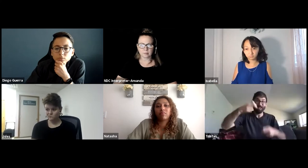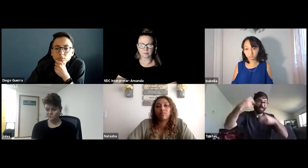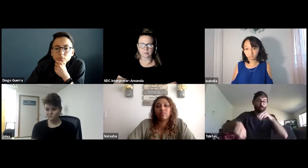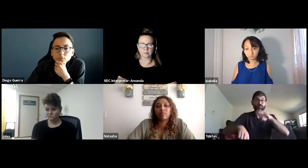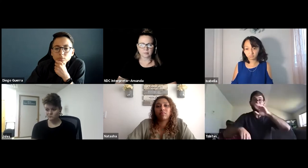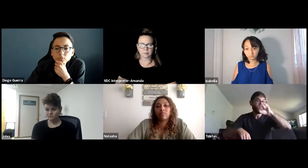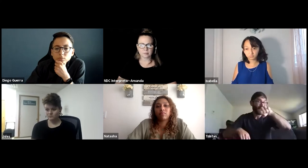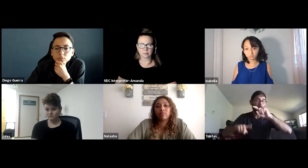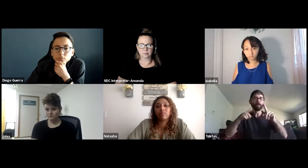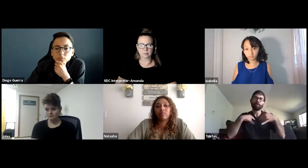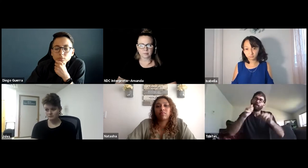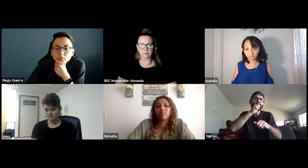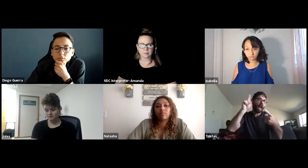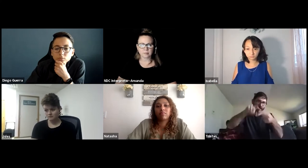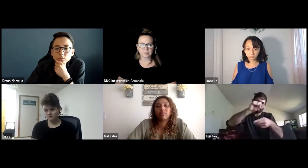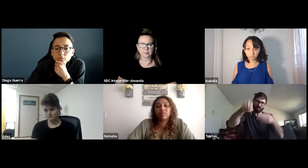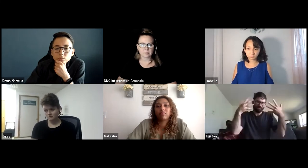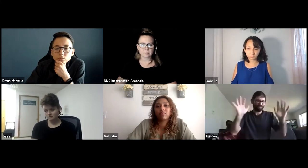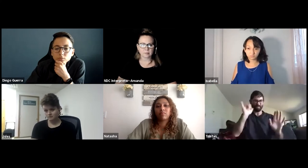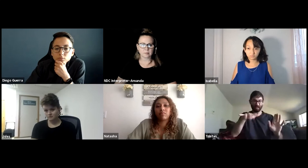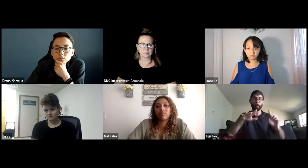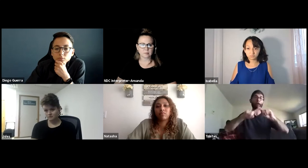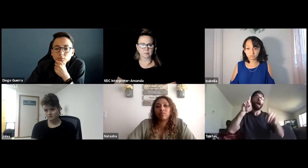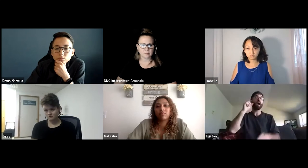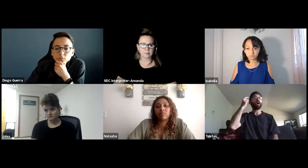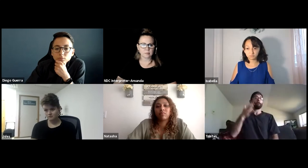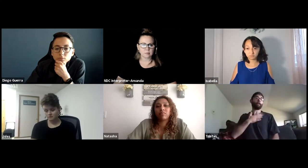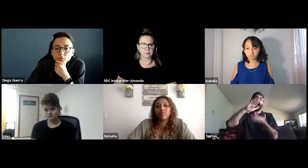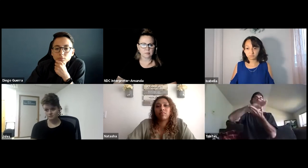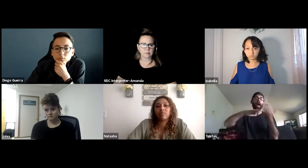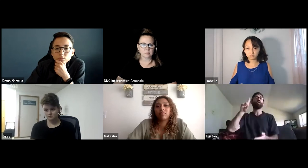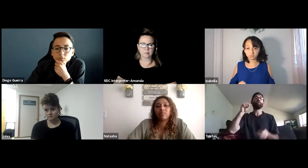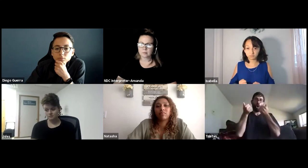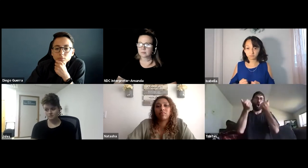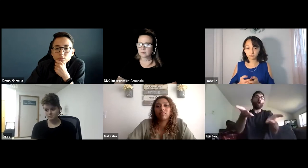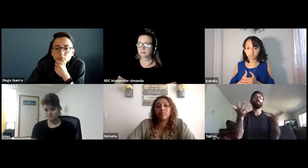I thought to myself, now I struggled, I was very frustrated, but I knew I was close to the end.